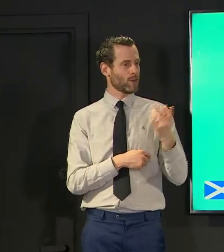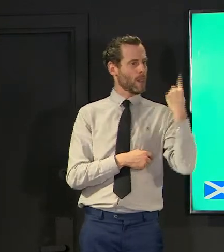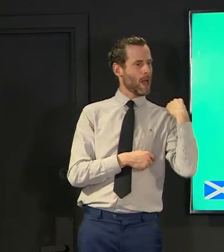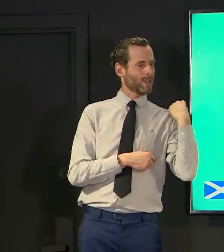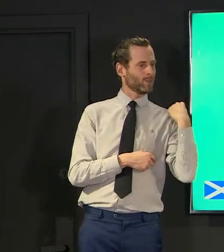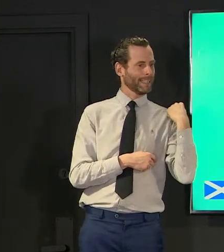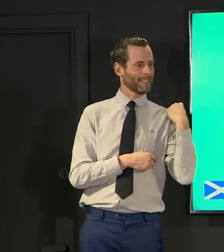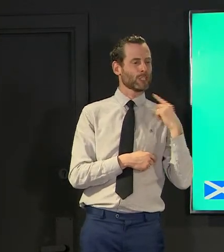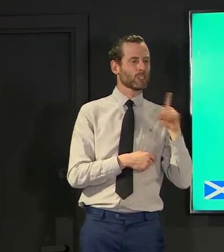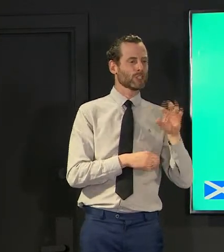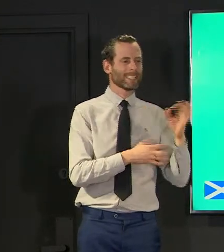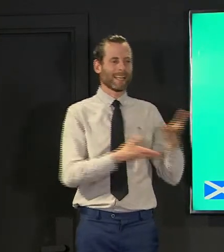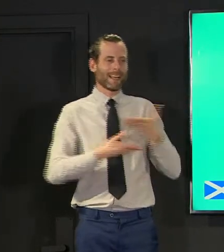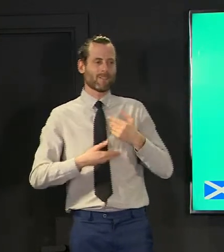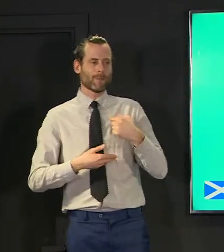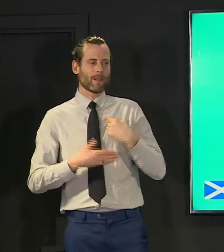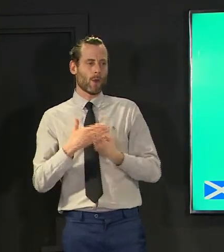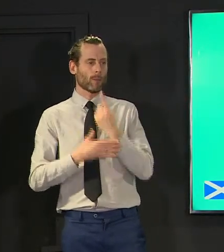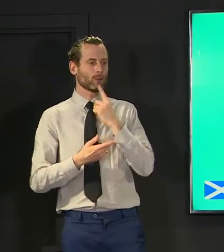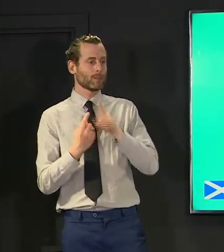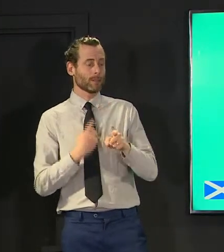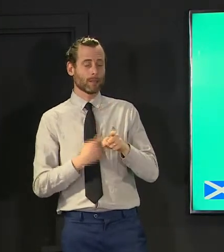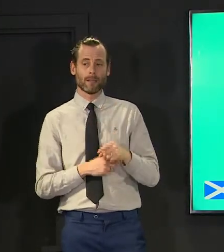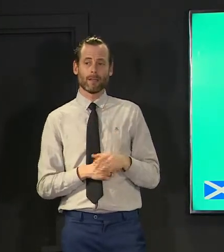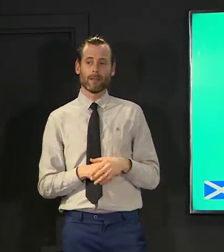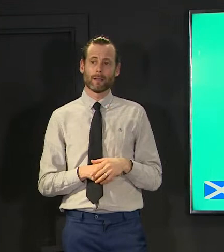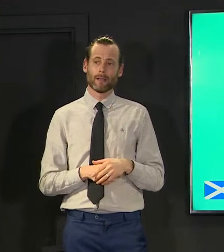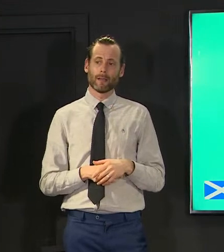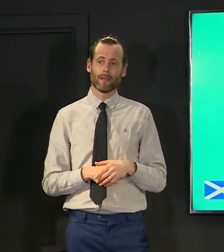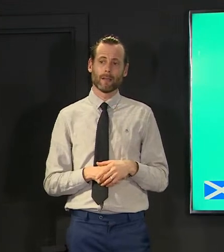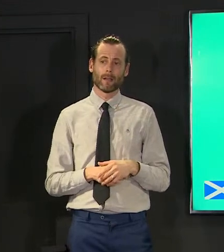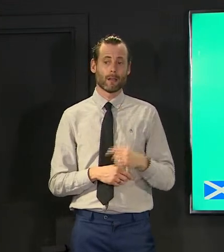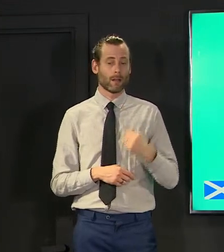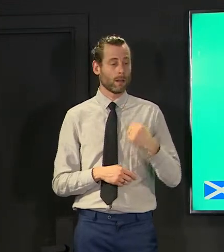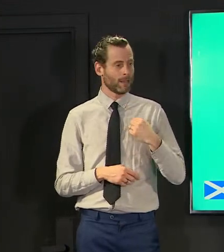did say that it's not a matter of whether i'd be willing it's a matter of whether i'd be allowed